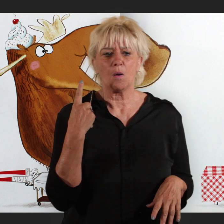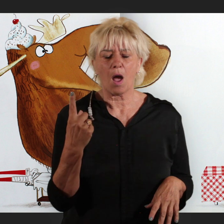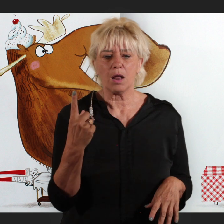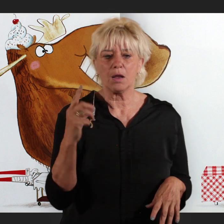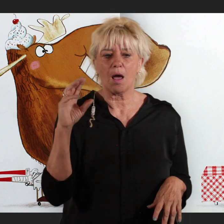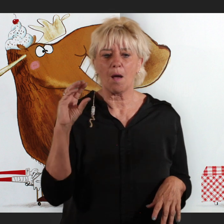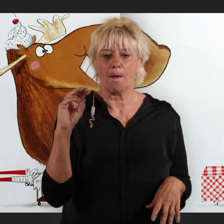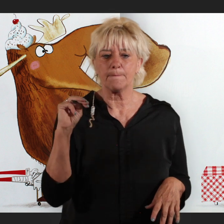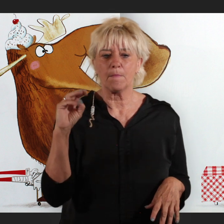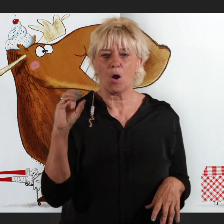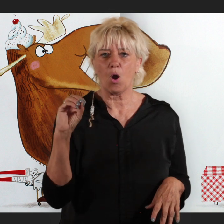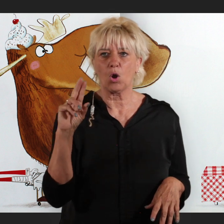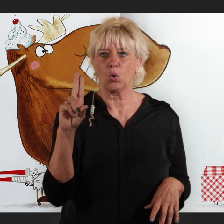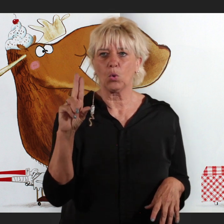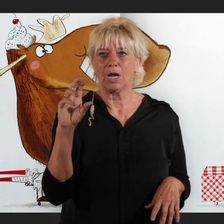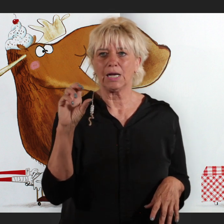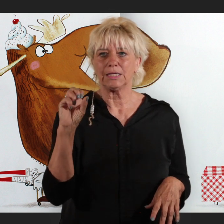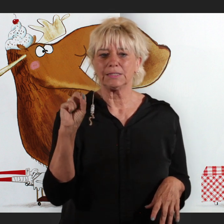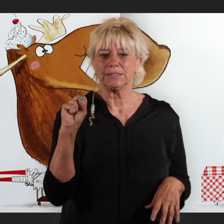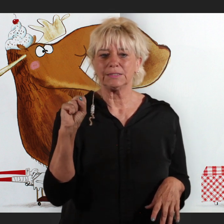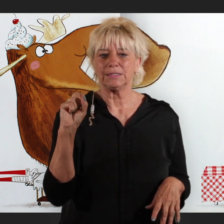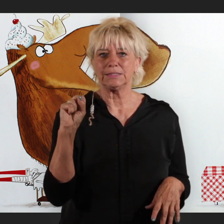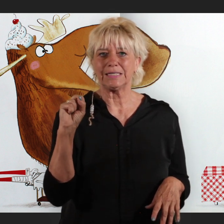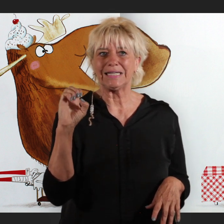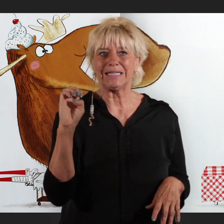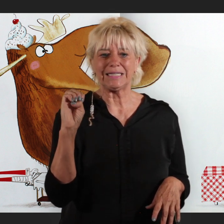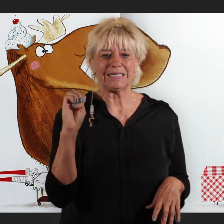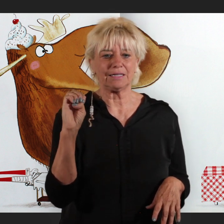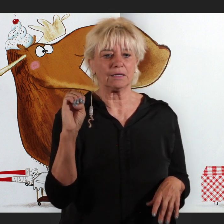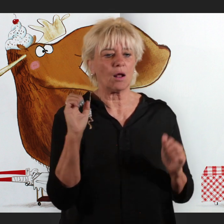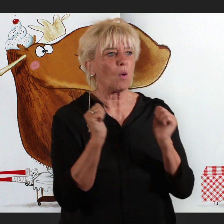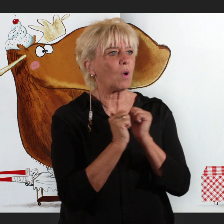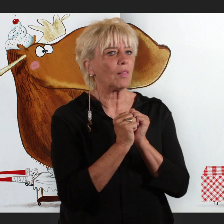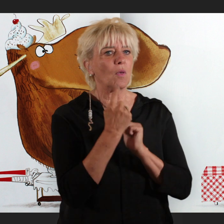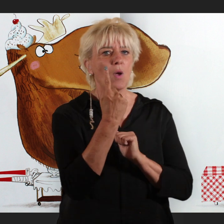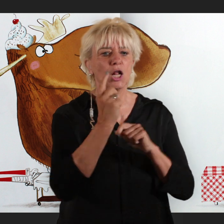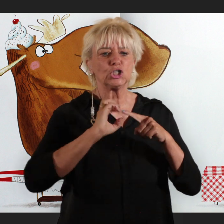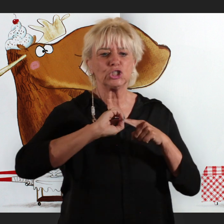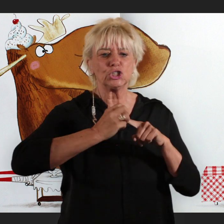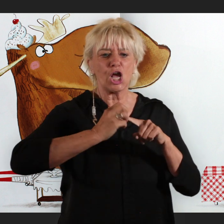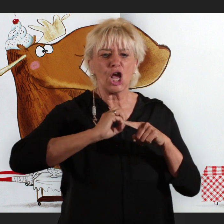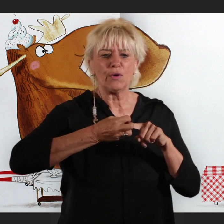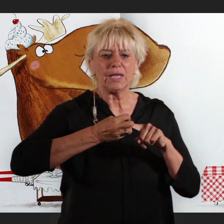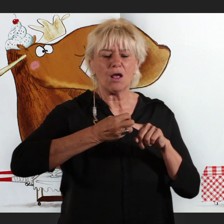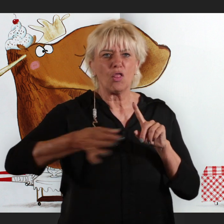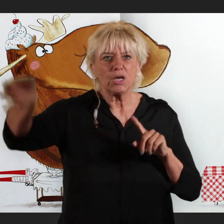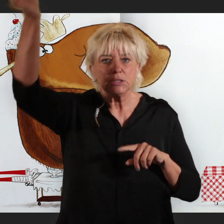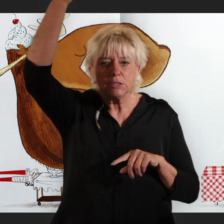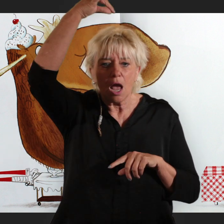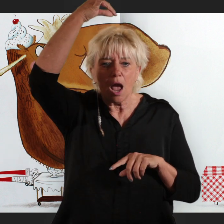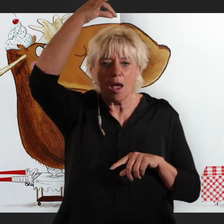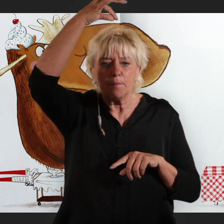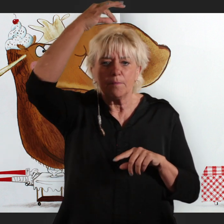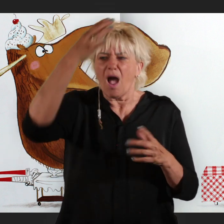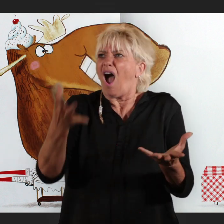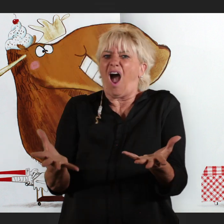One mousse... with a cherry on top!